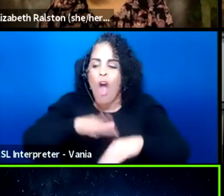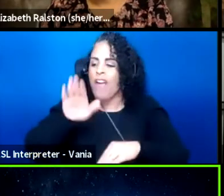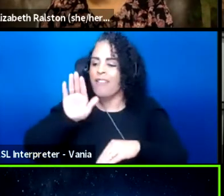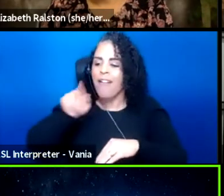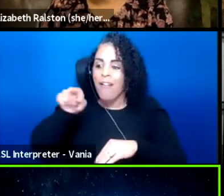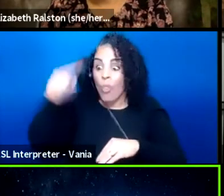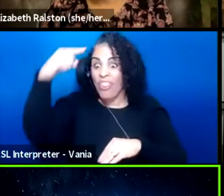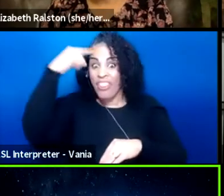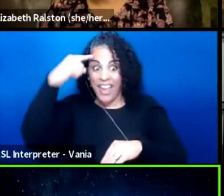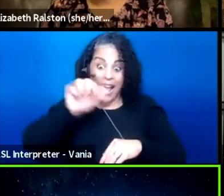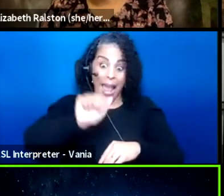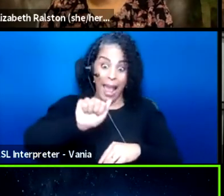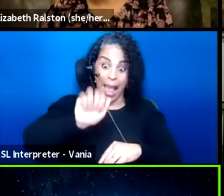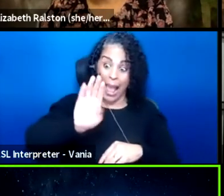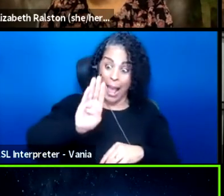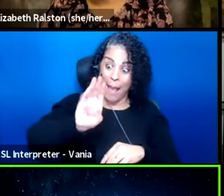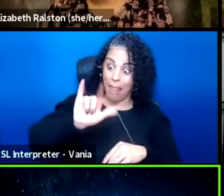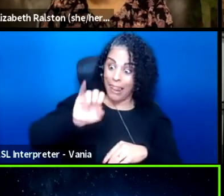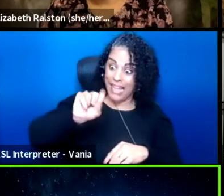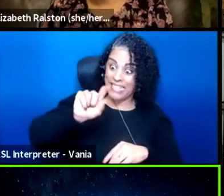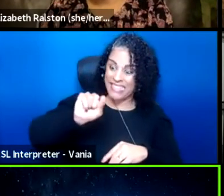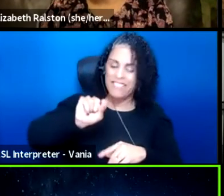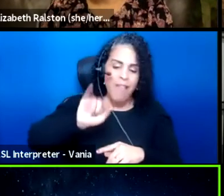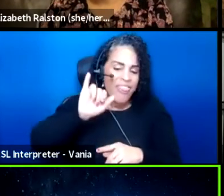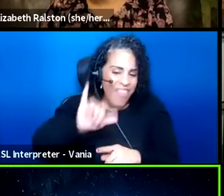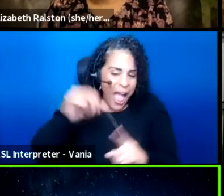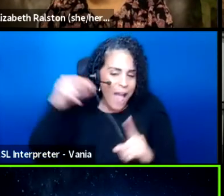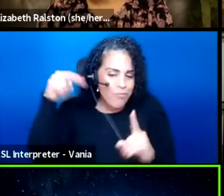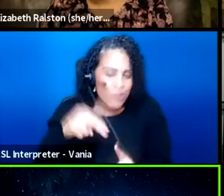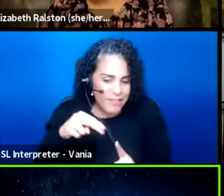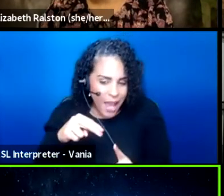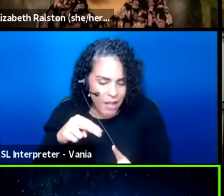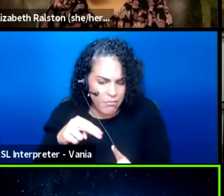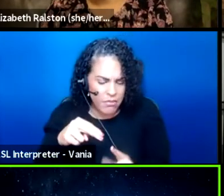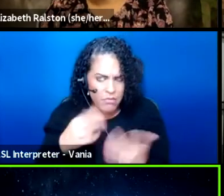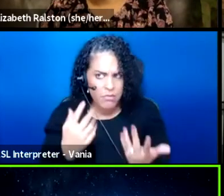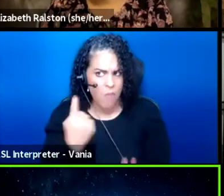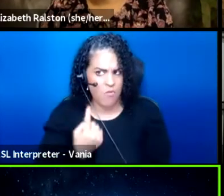So I wonder, what does accessibility,